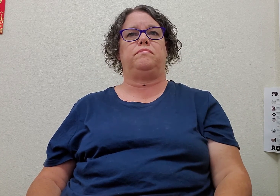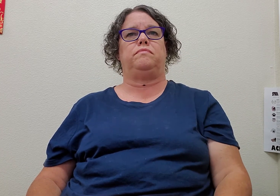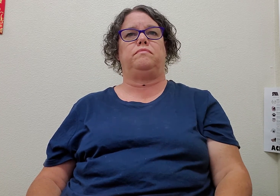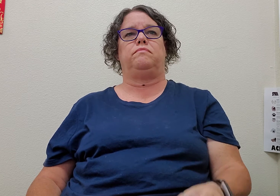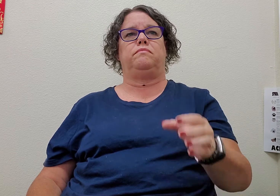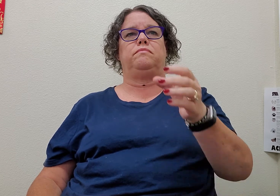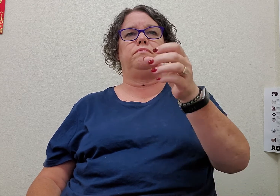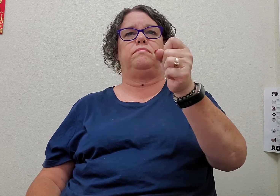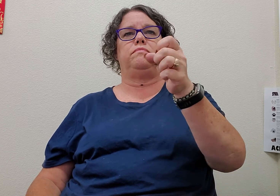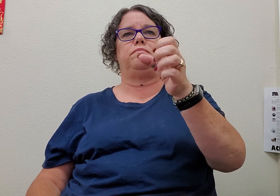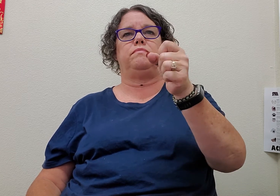milk